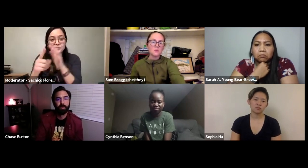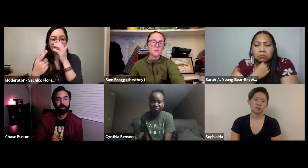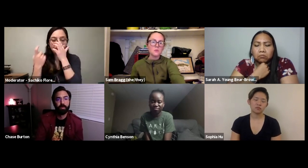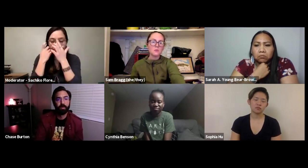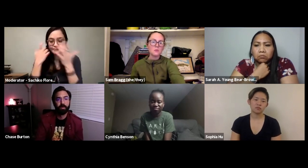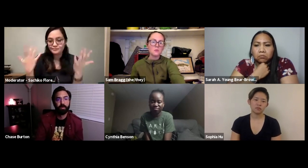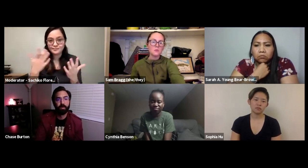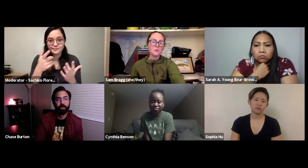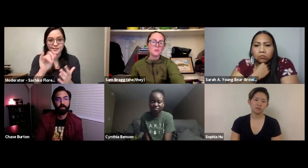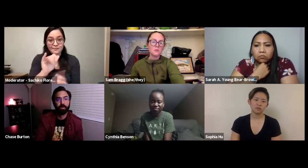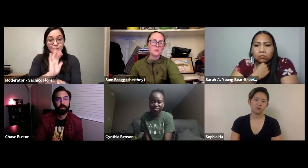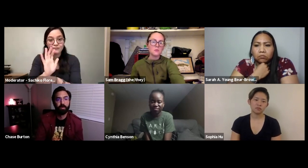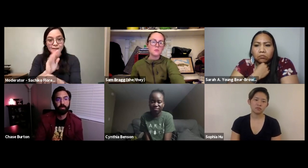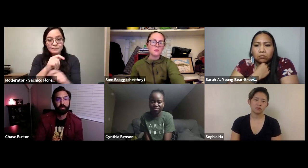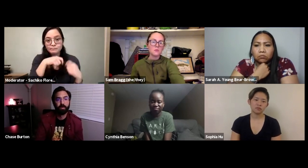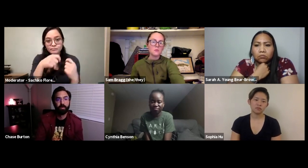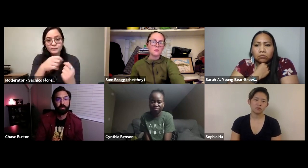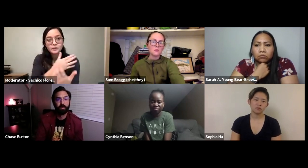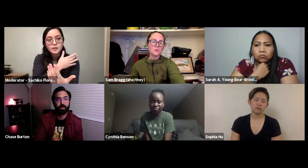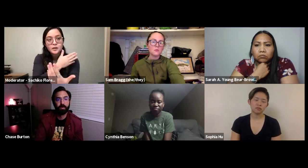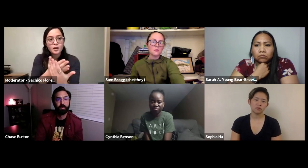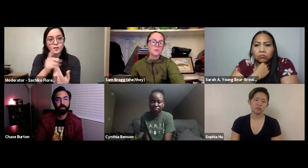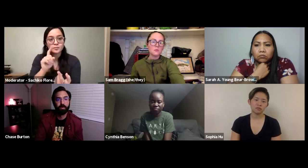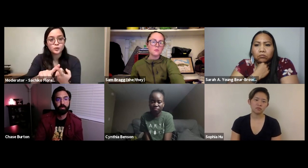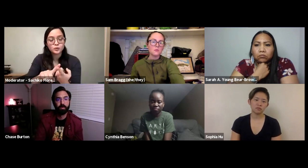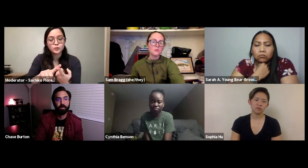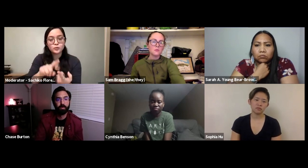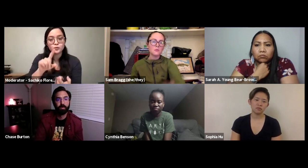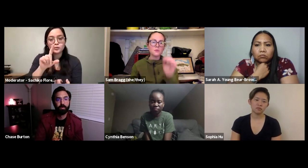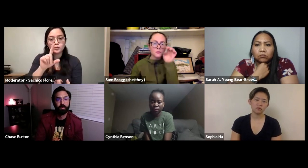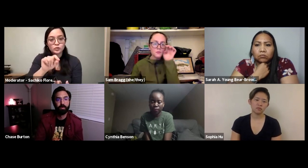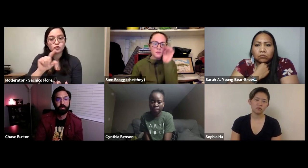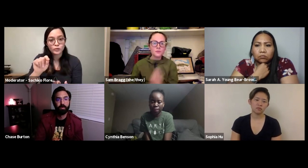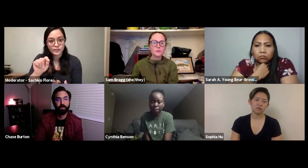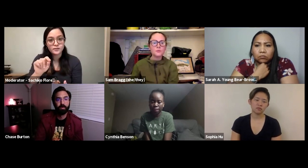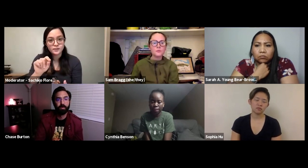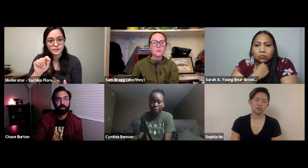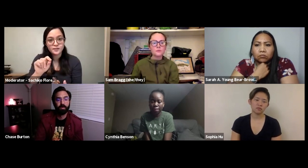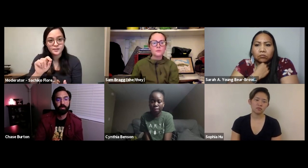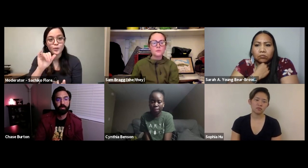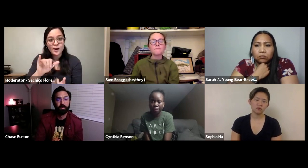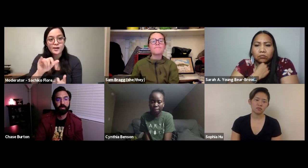Yeah I just noticed that this act has been coming up a lot recently and I know